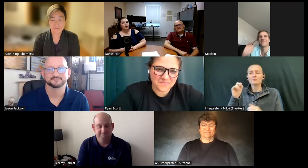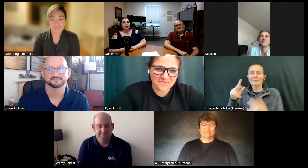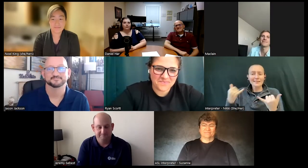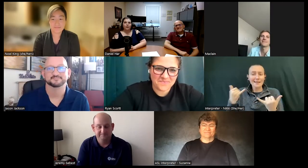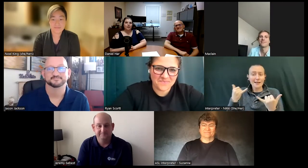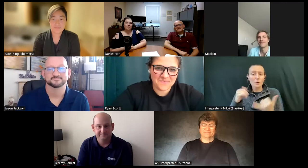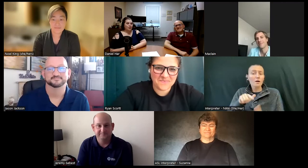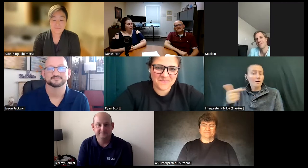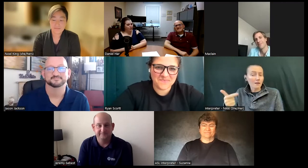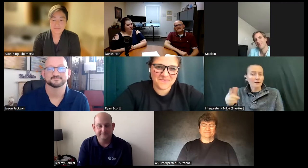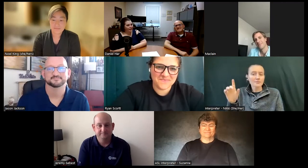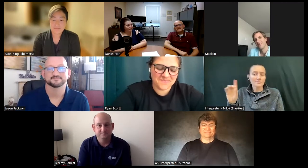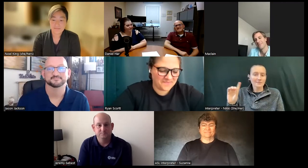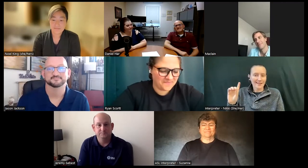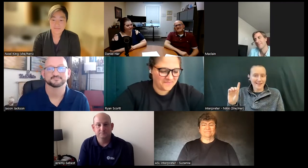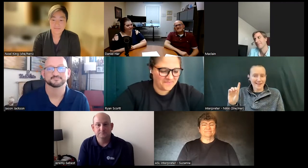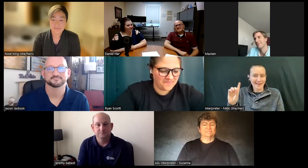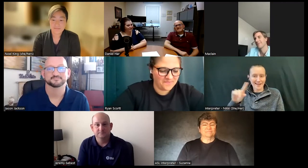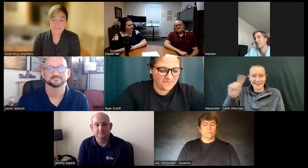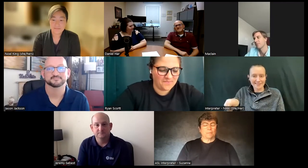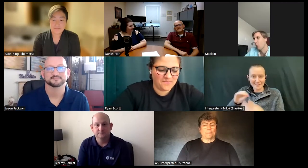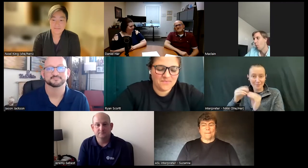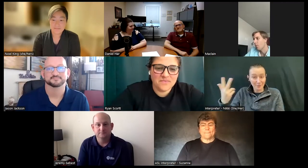Daniel for question number three